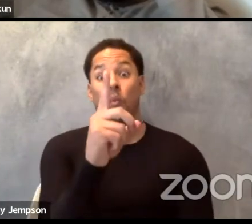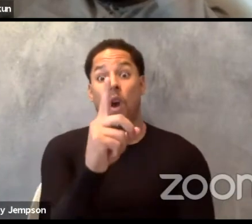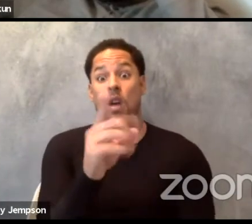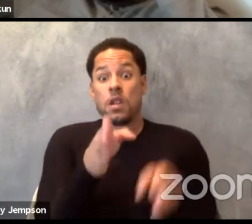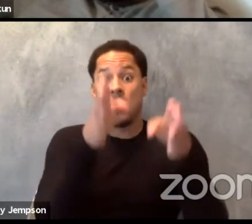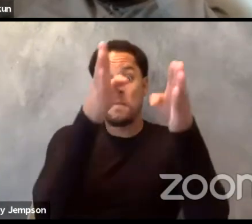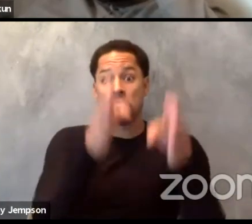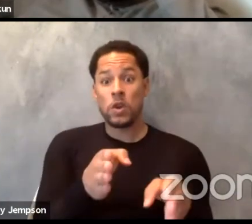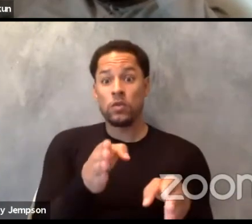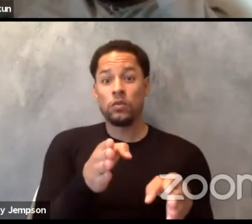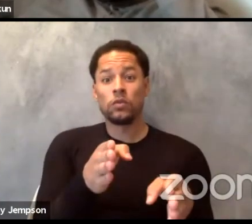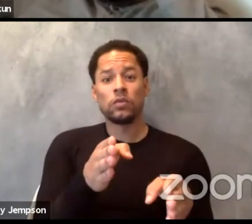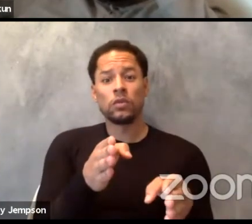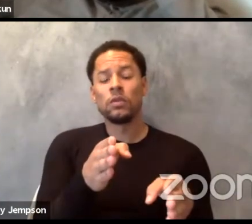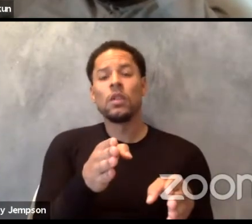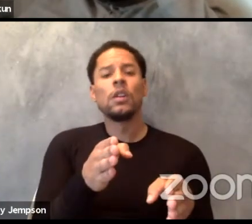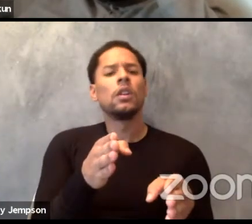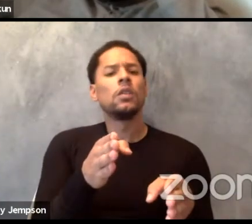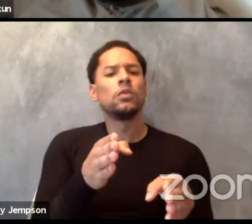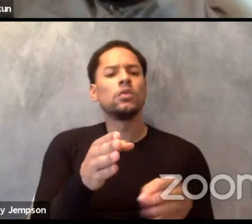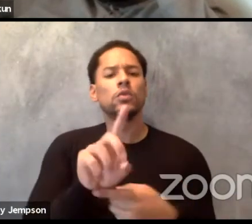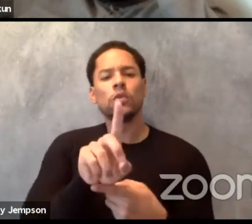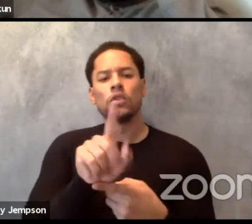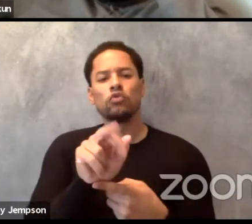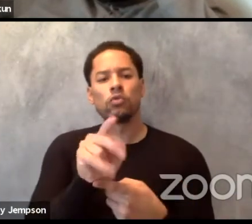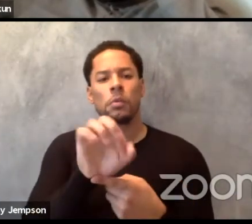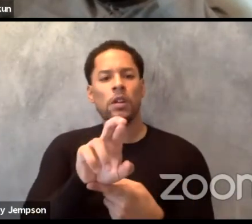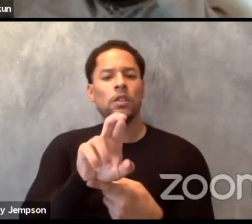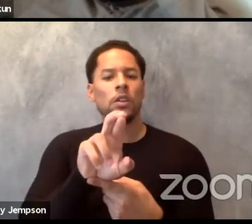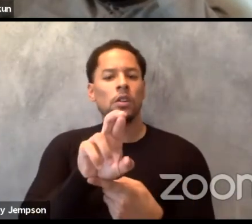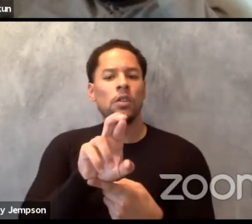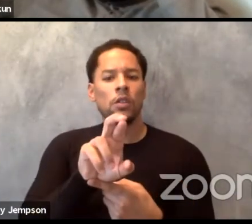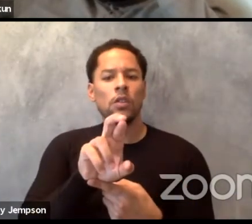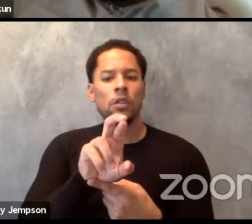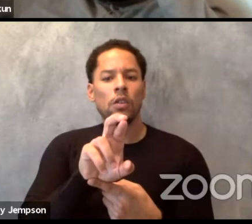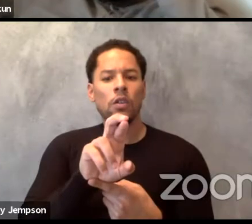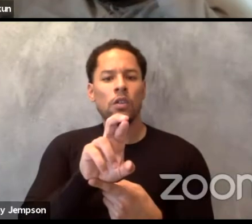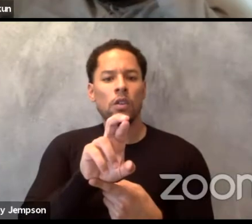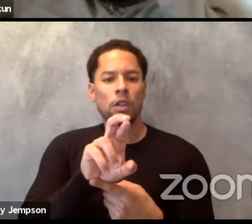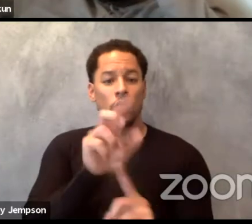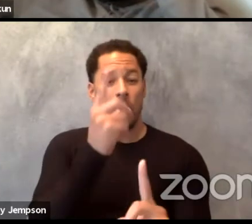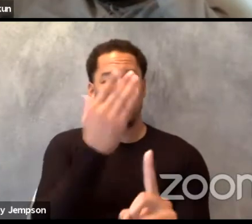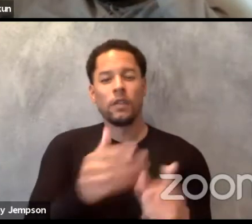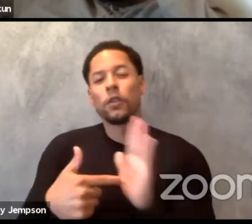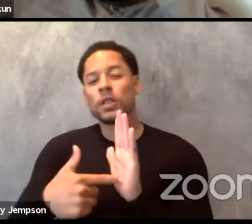say a theater in Berlin, major theater in Berlin and there was one person as the dramaturge in this theater.